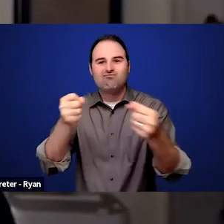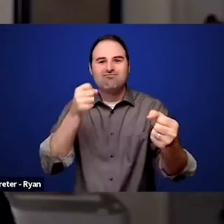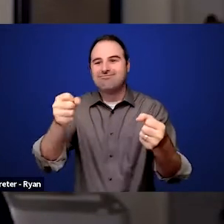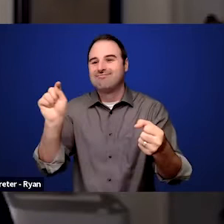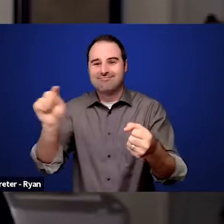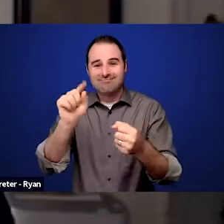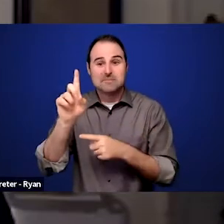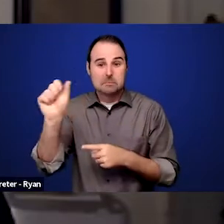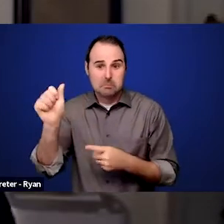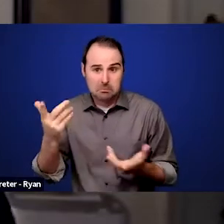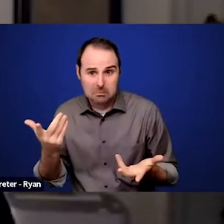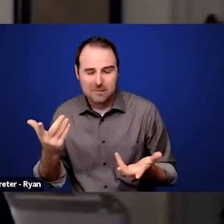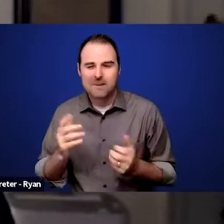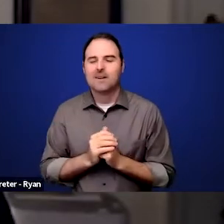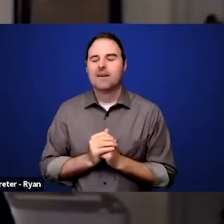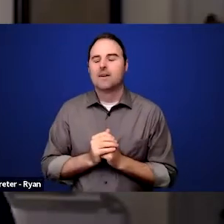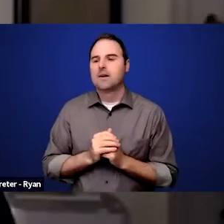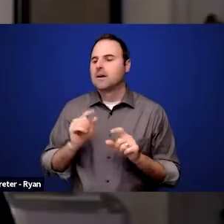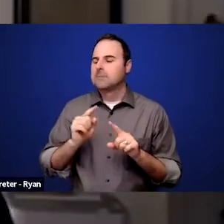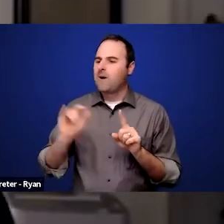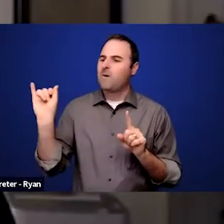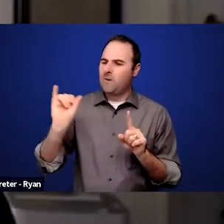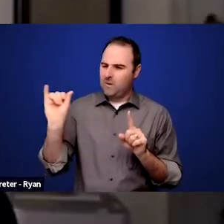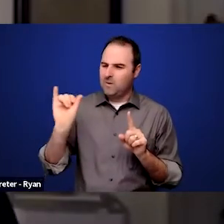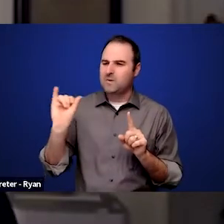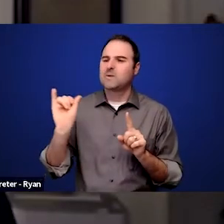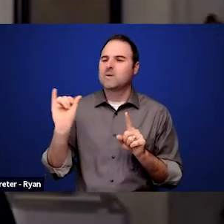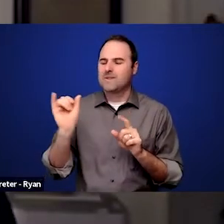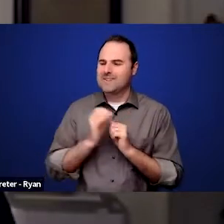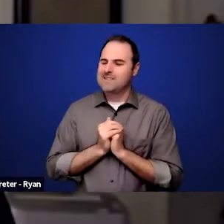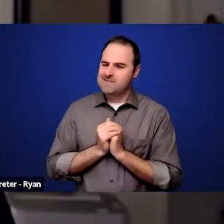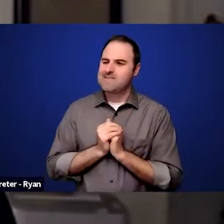that AIR has, for many years, gotten funding